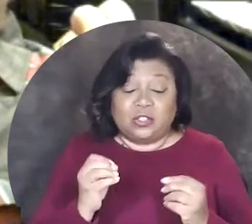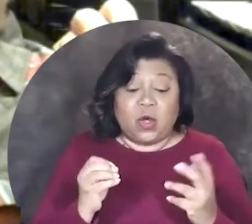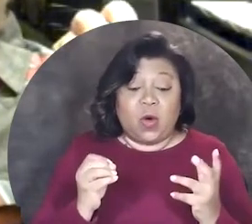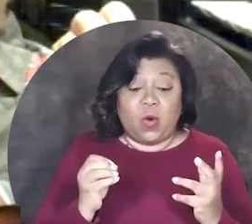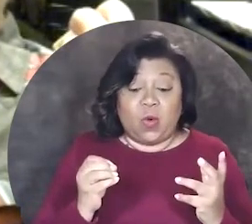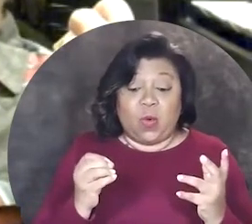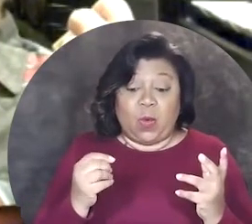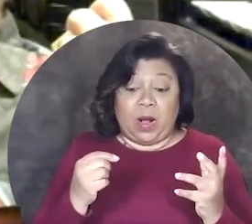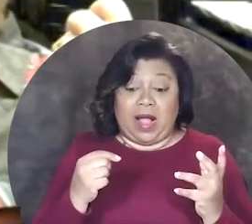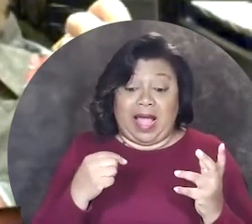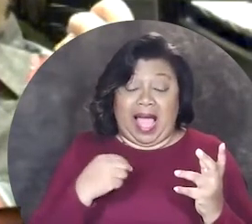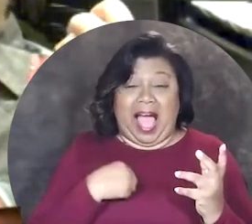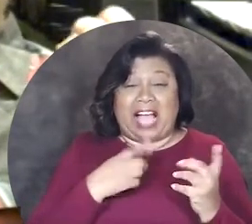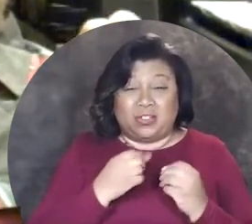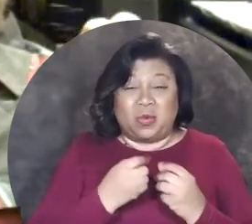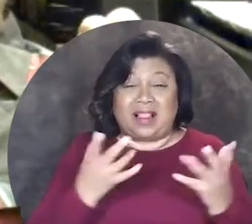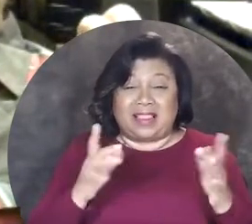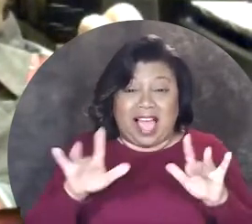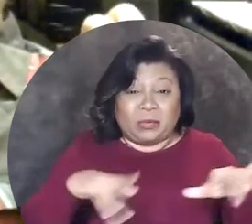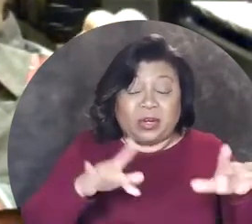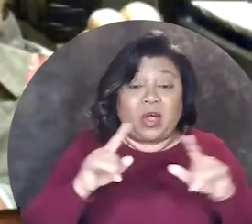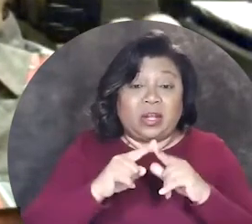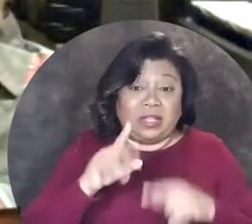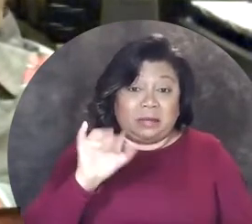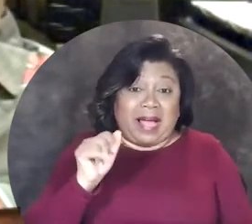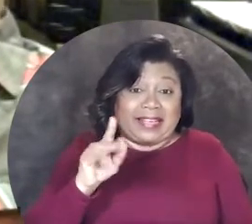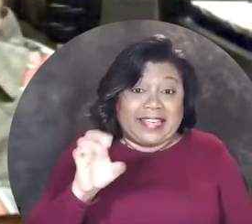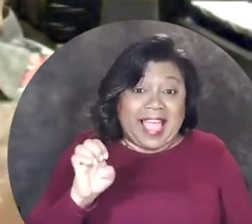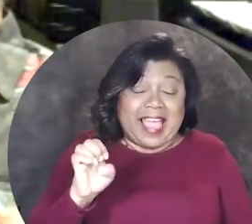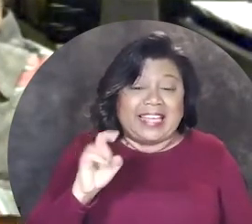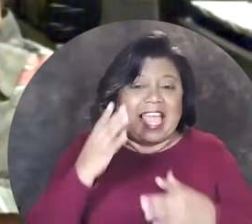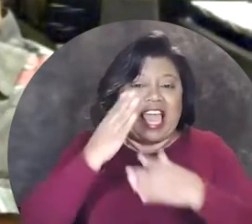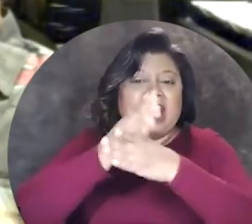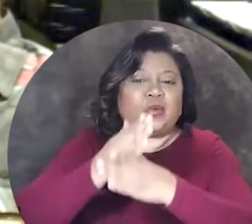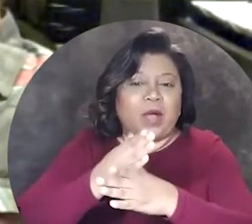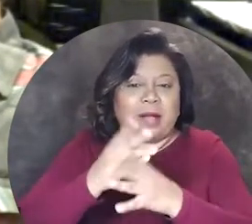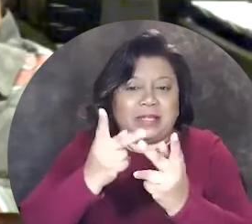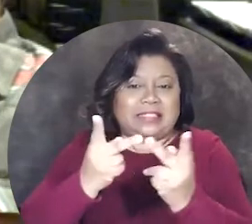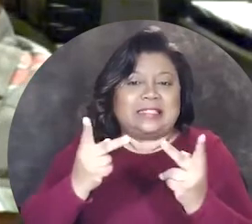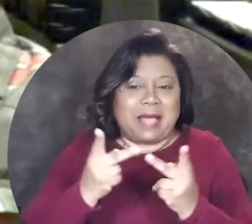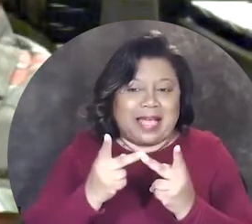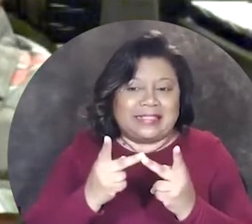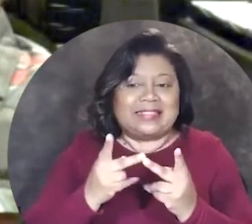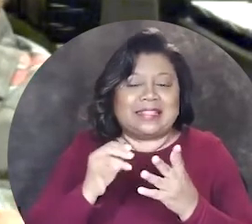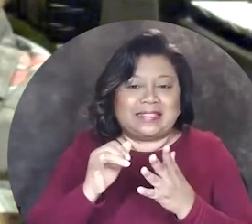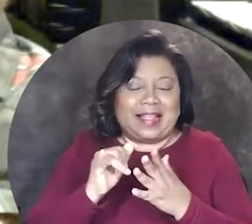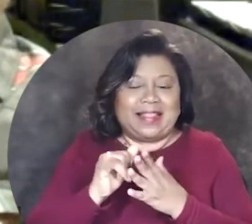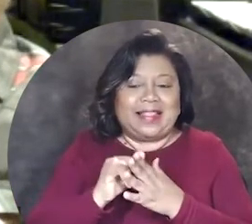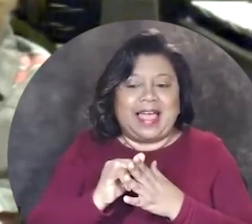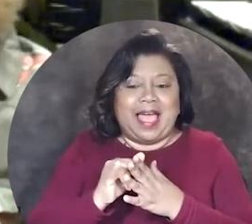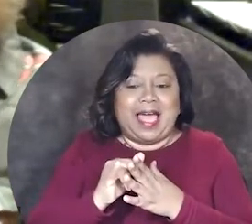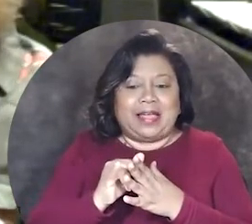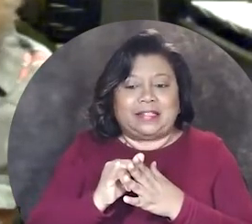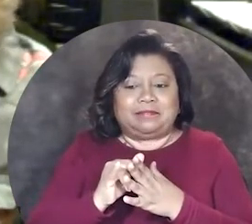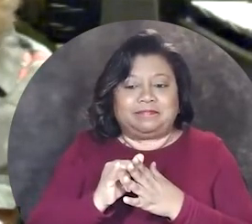and so I do a lot of recording with my cane, interrupting spaces that